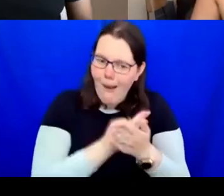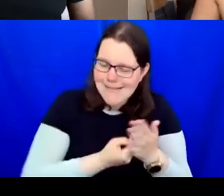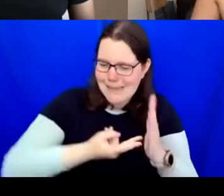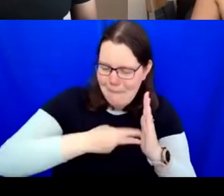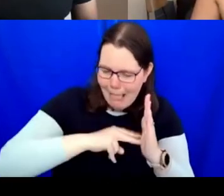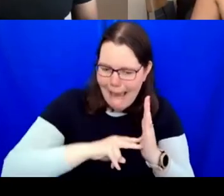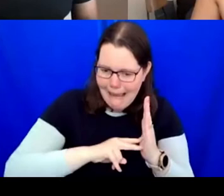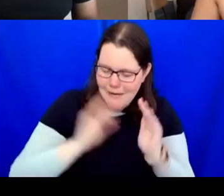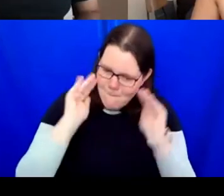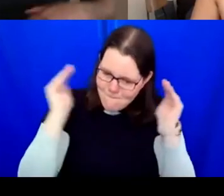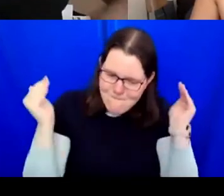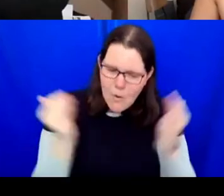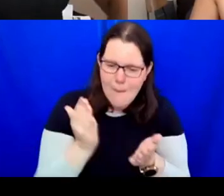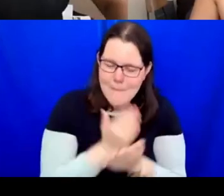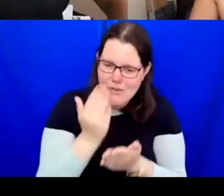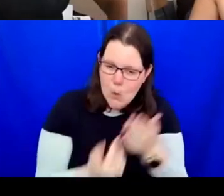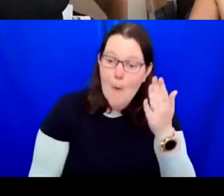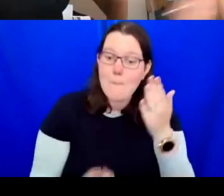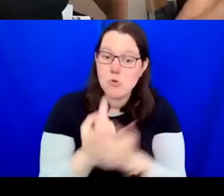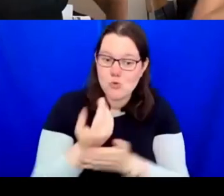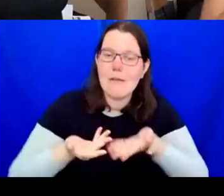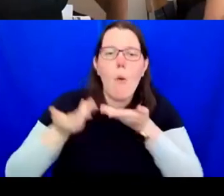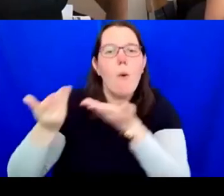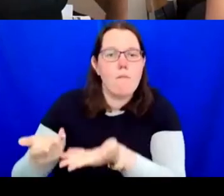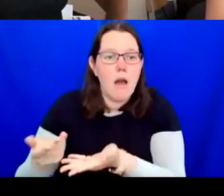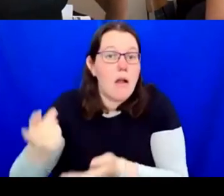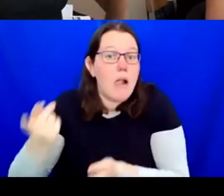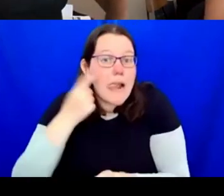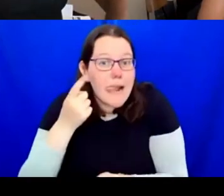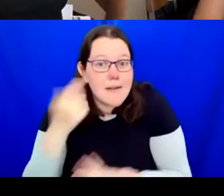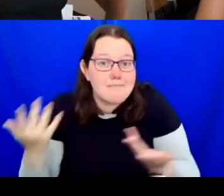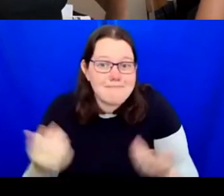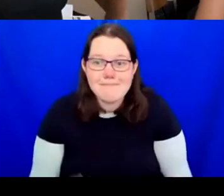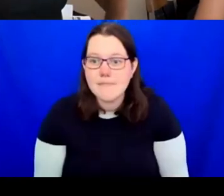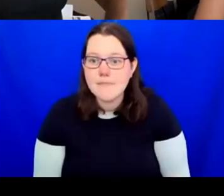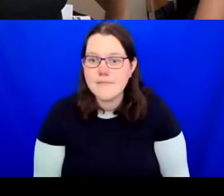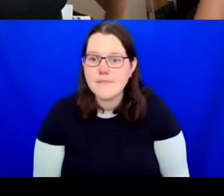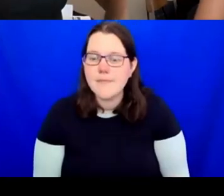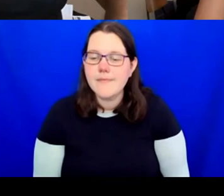give that opportunity and see what happens. AIDAN: I like that idea that it's, like, you know,